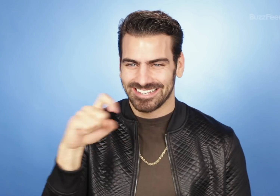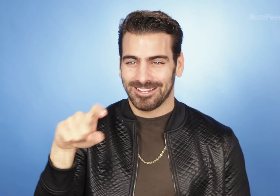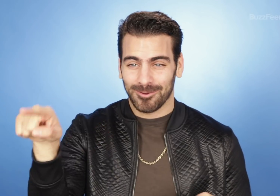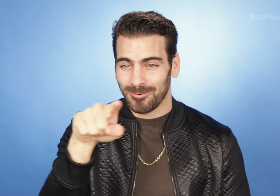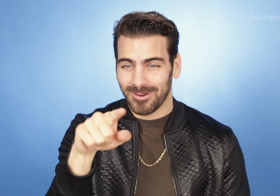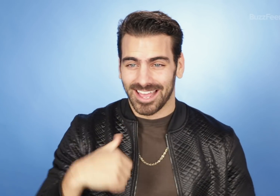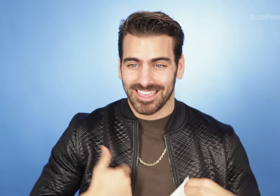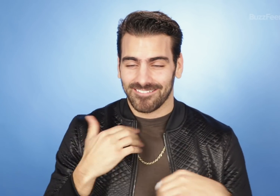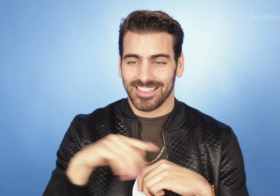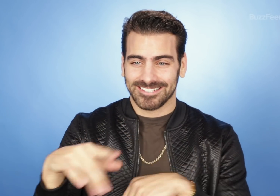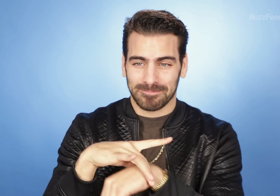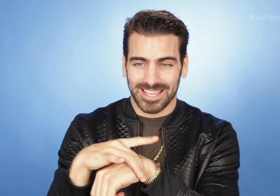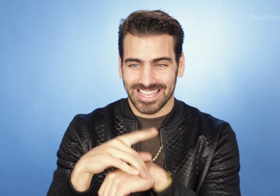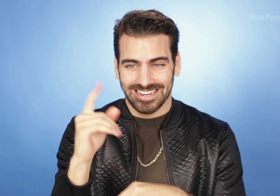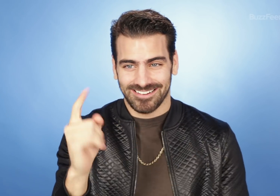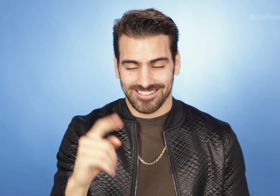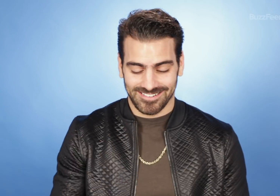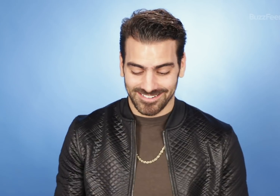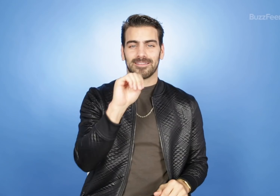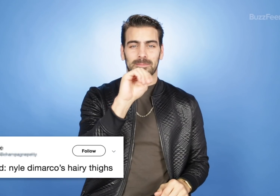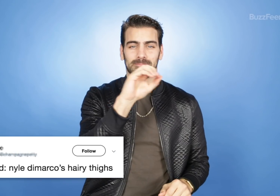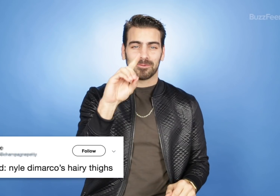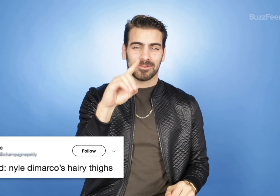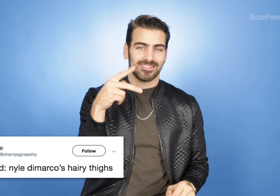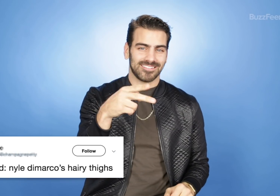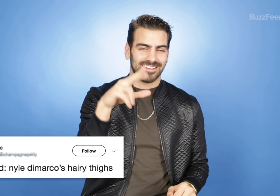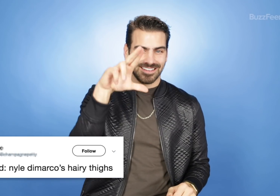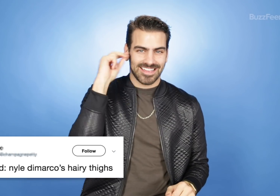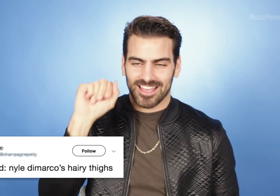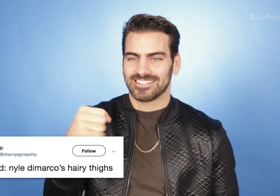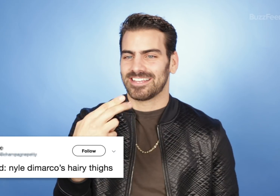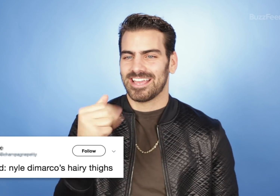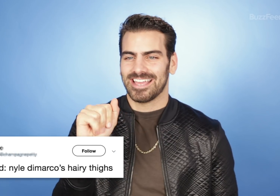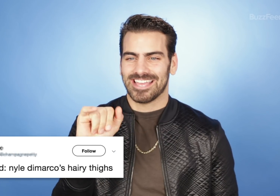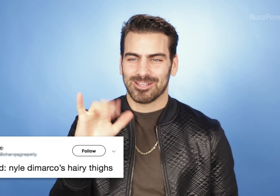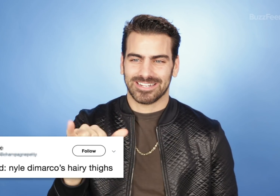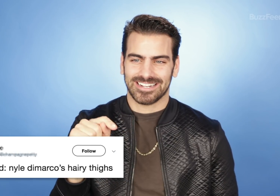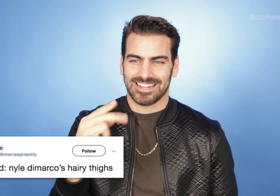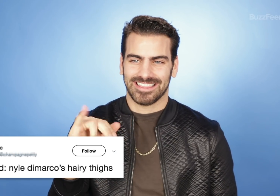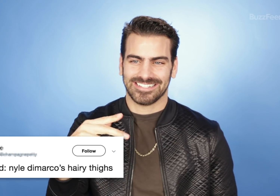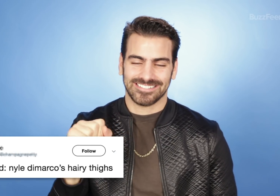I need all of you alive on this earth. Mood, Nyle DiMarco's hairy thighs.